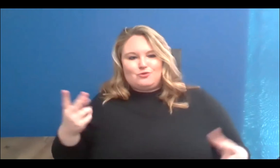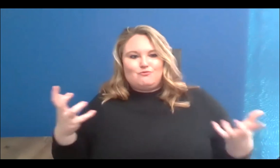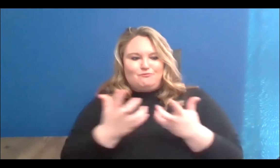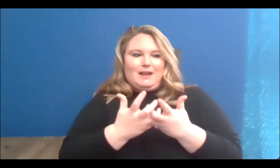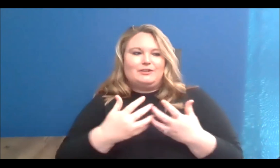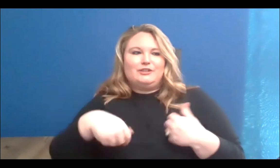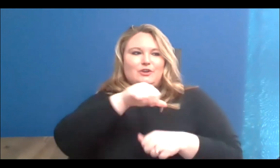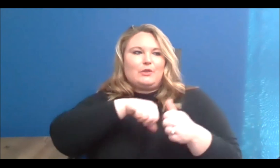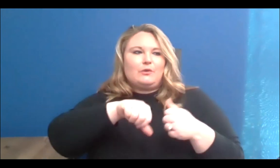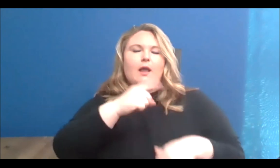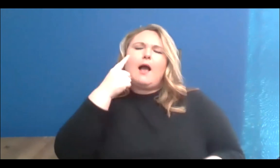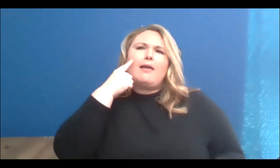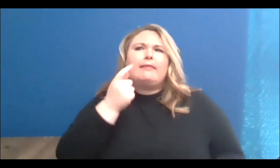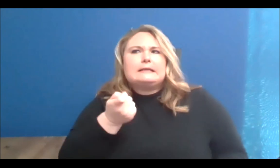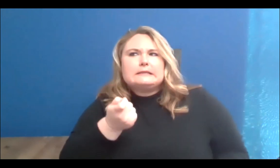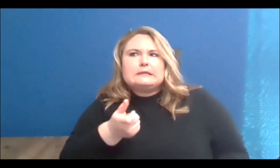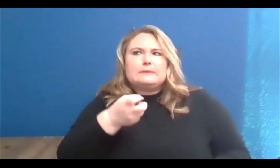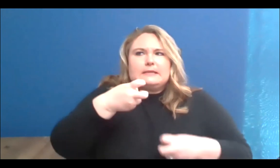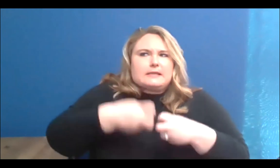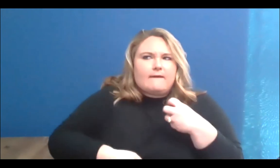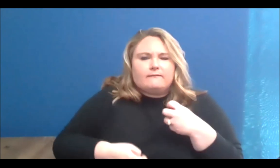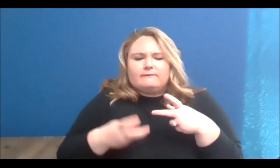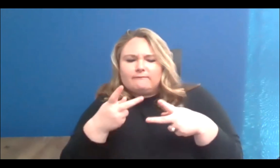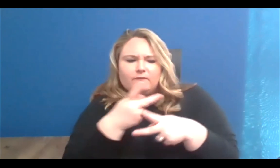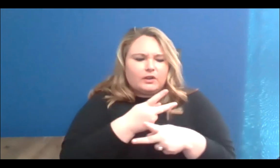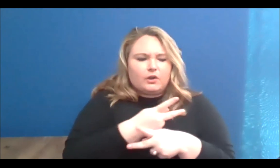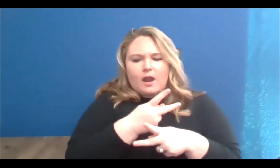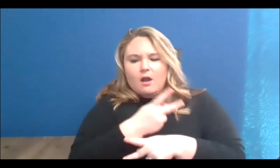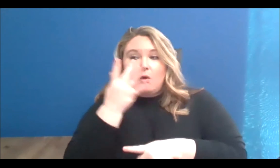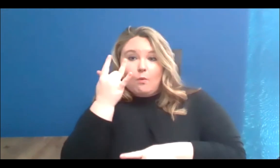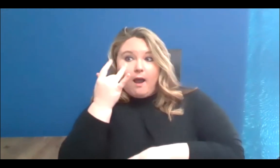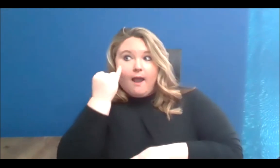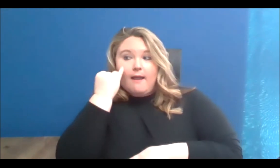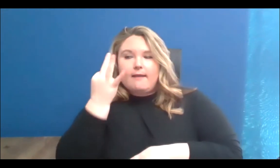navigate because when you are passionate about something and it is so personal